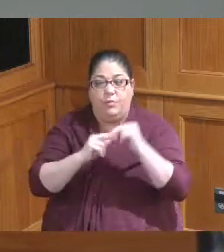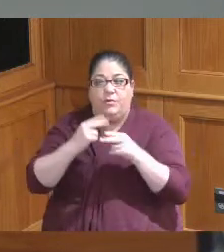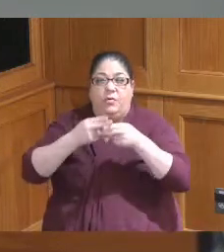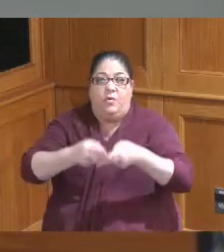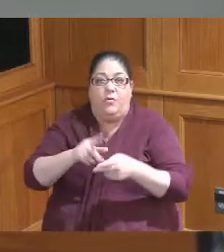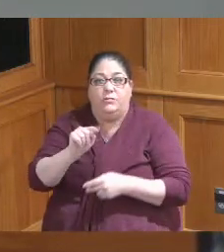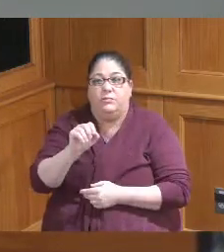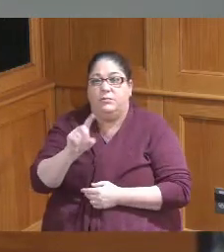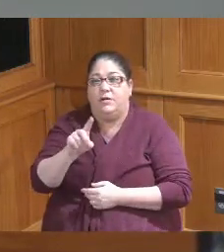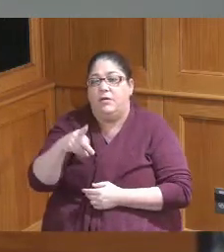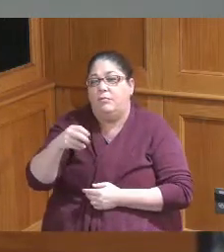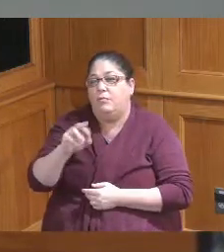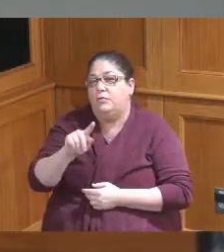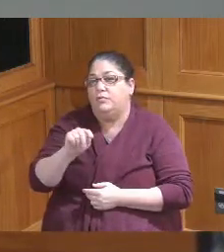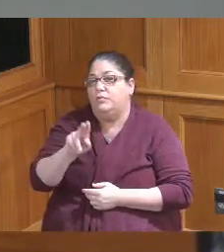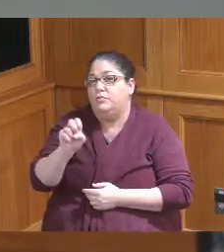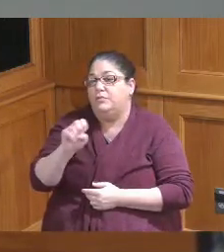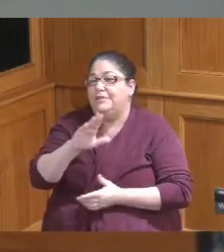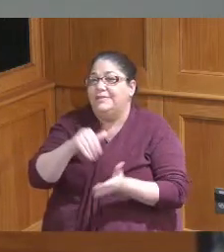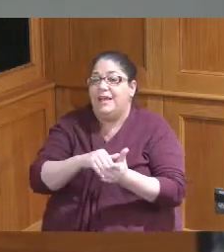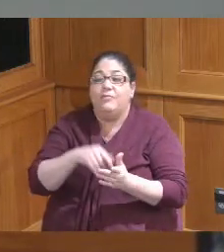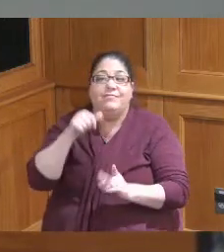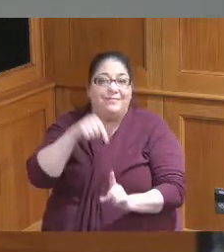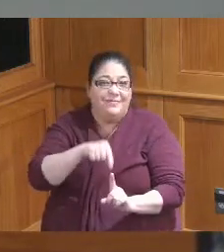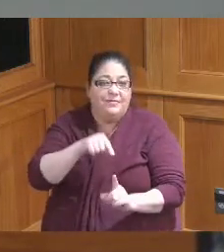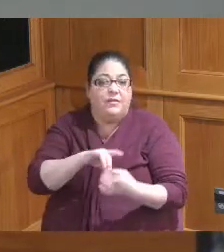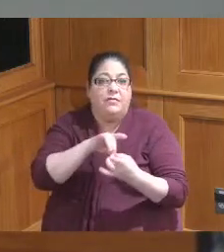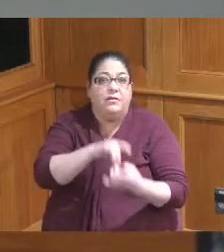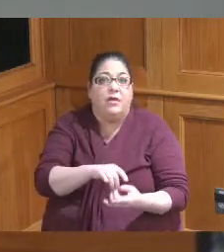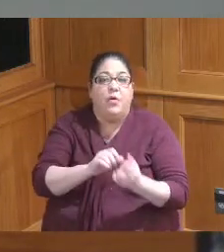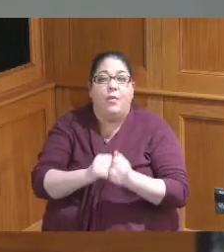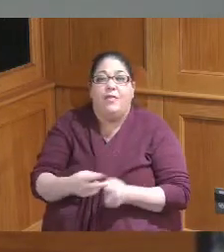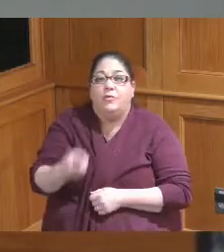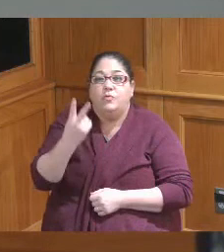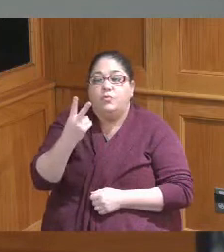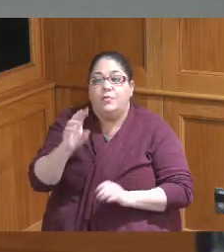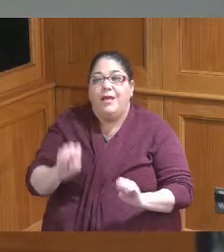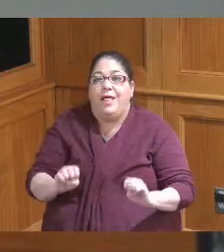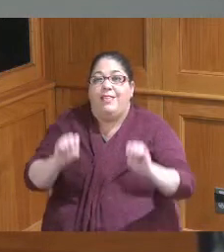Center I do want to clarify one thing this relates to the two elevators one through four